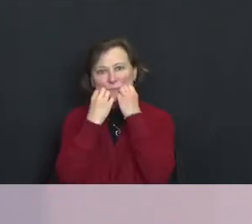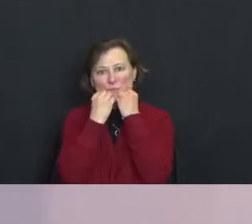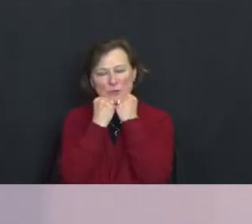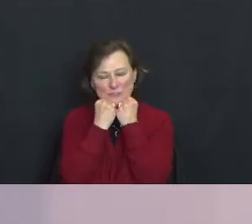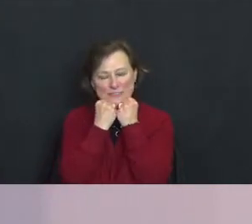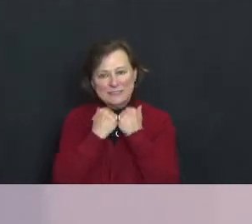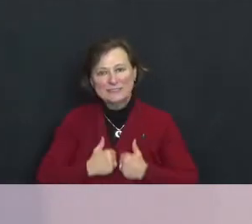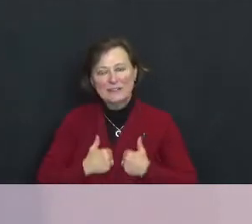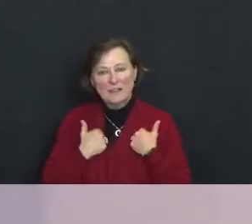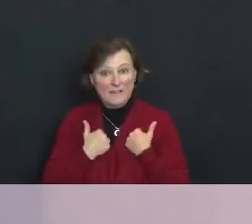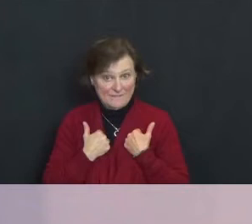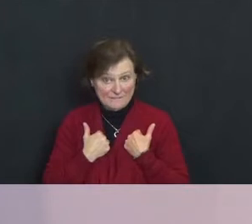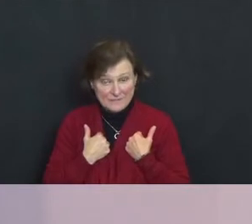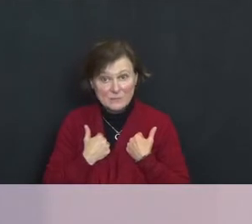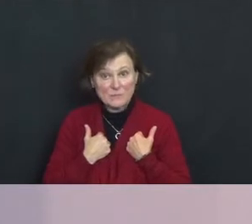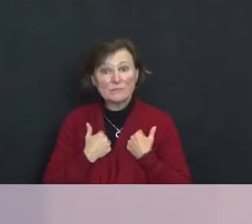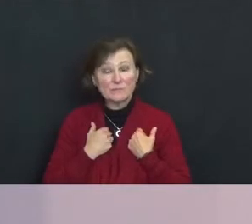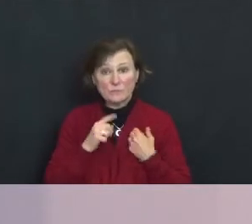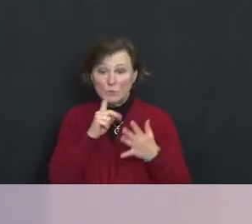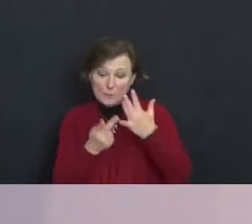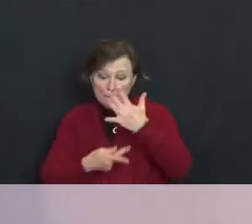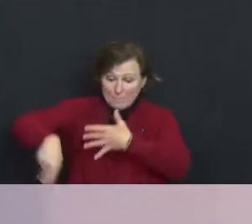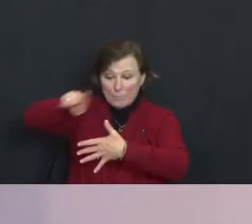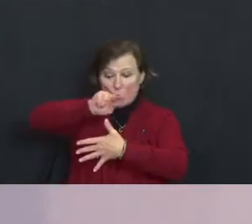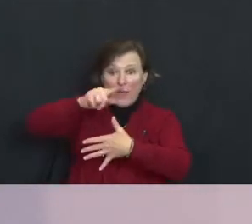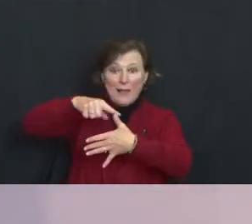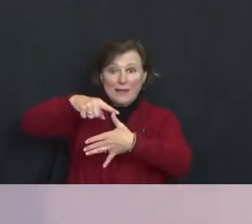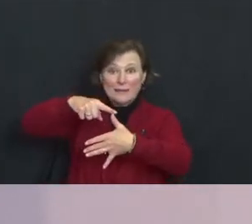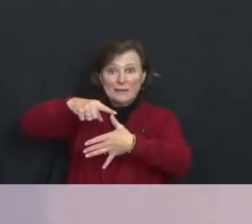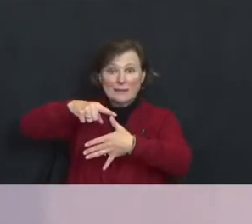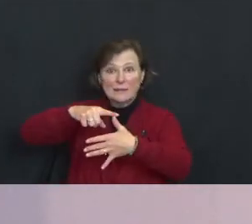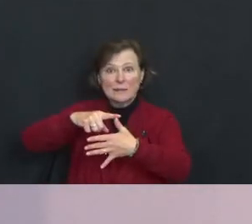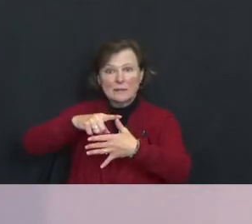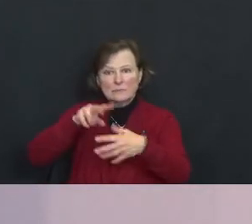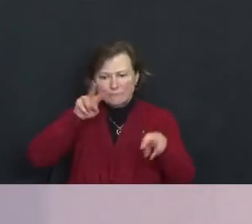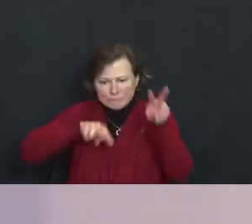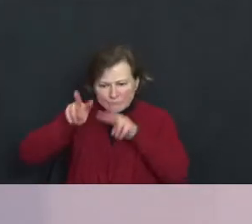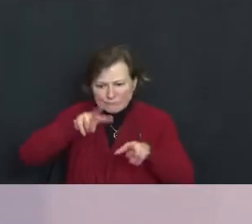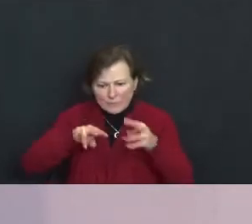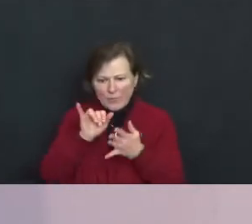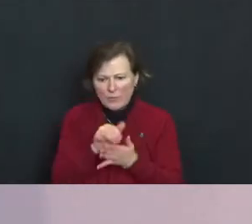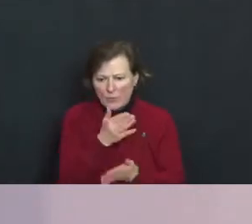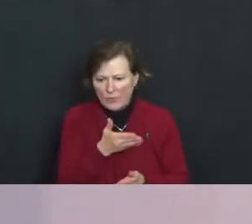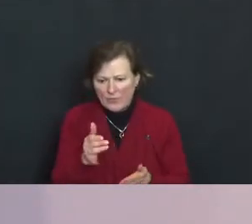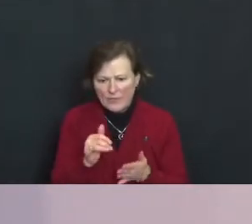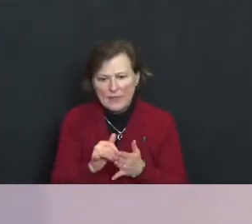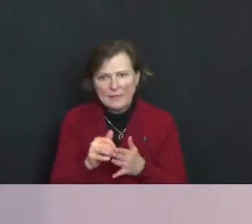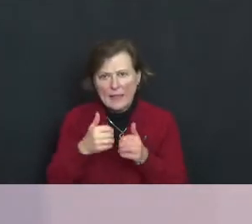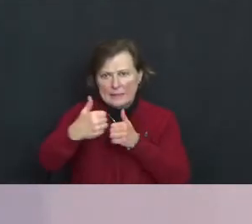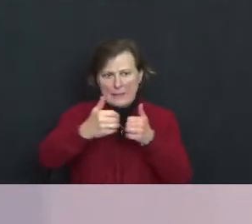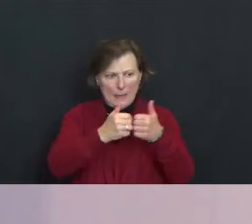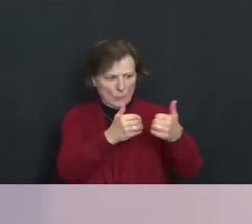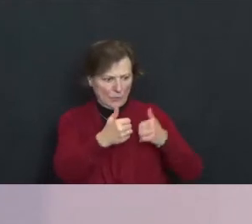It should be a priority proposal, examining those things that separate us so we can envision